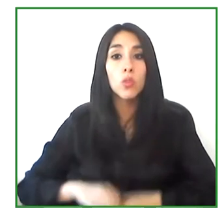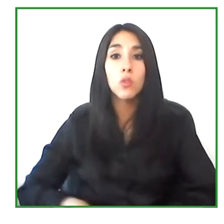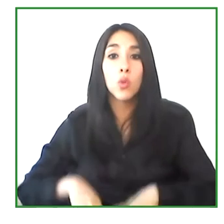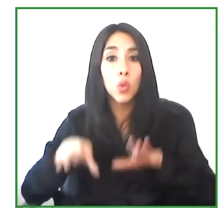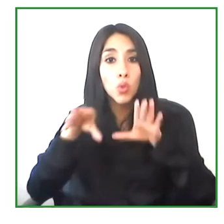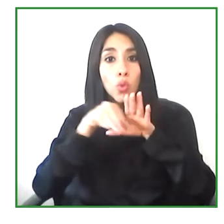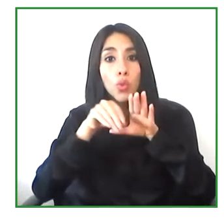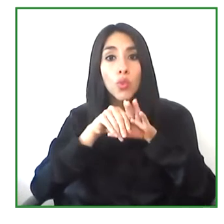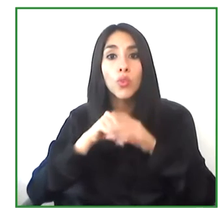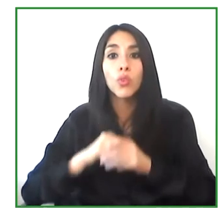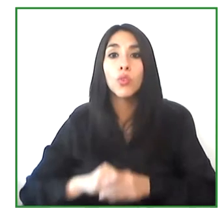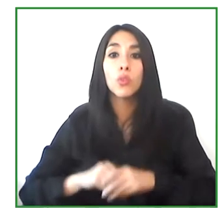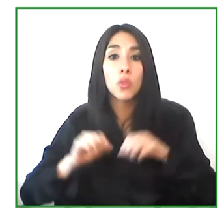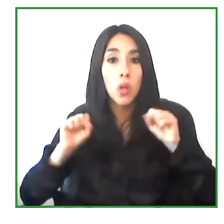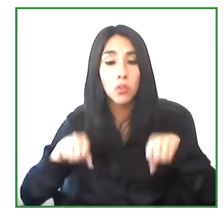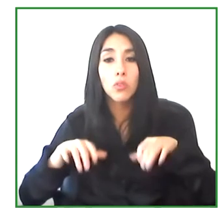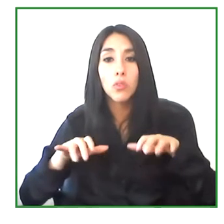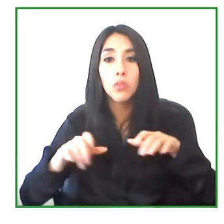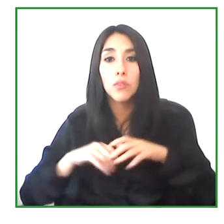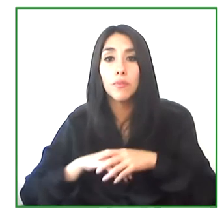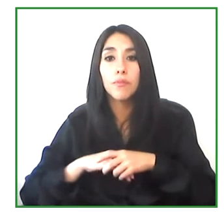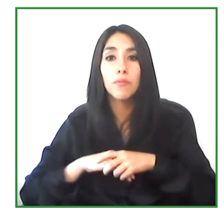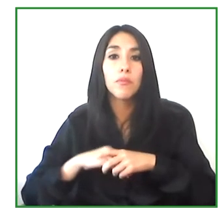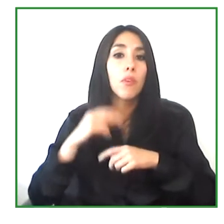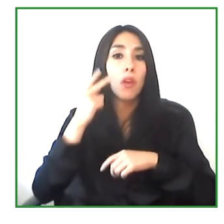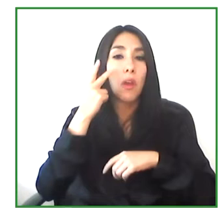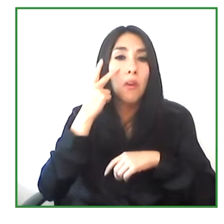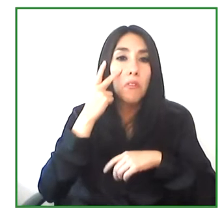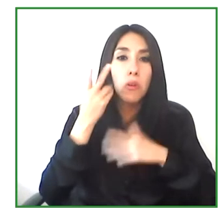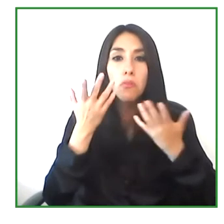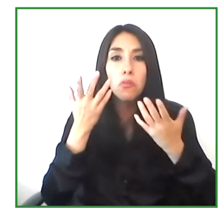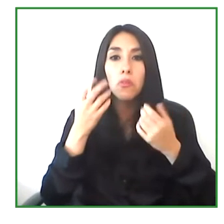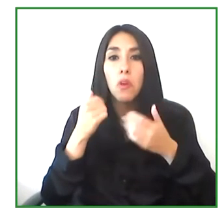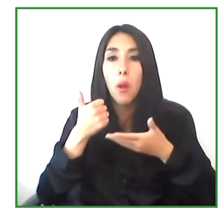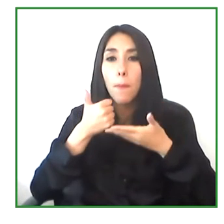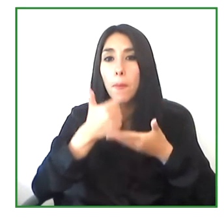and being able to handle these technology opens the doors